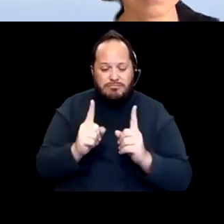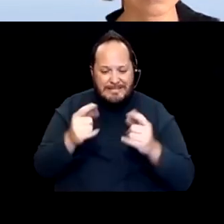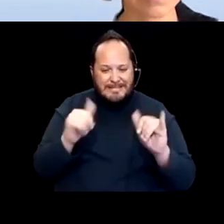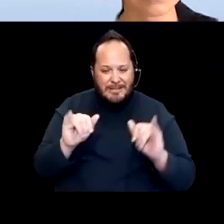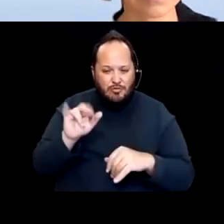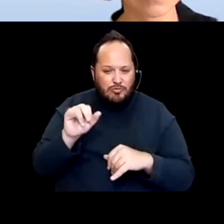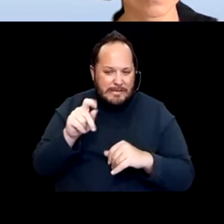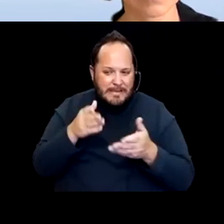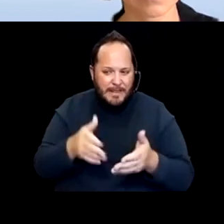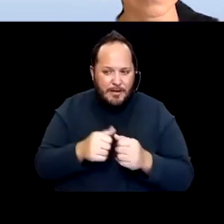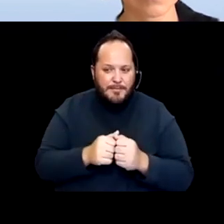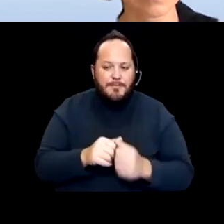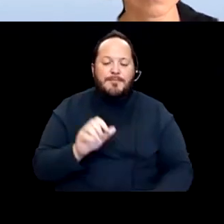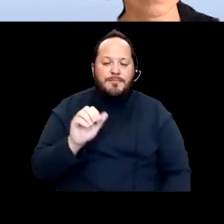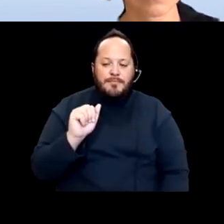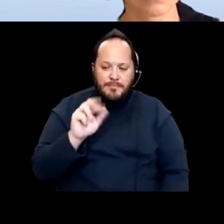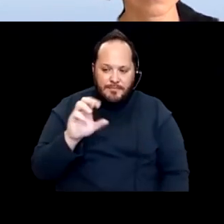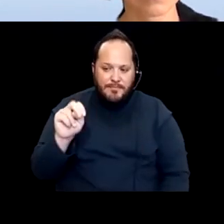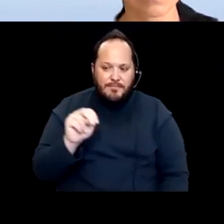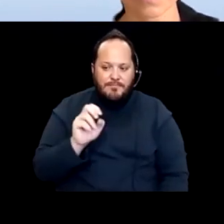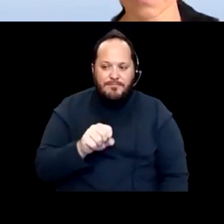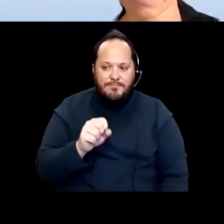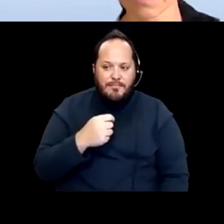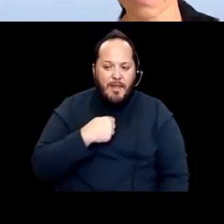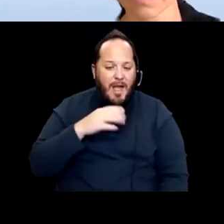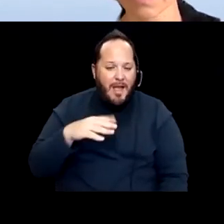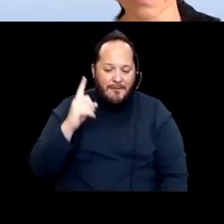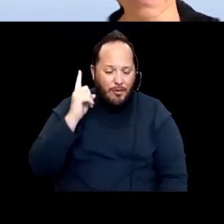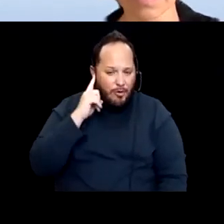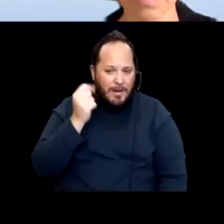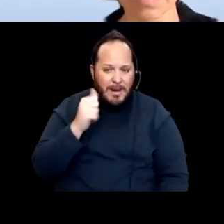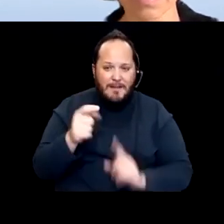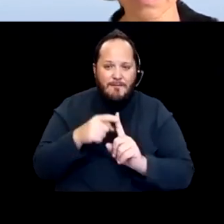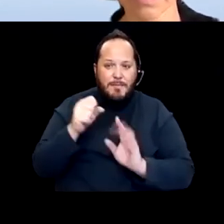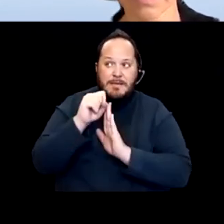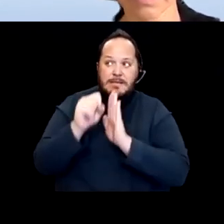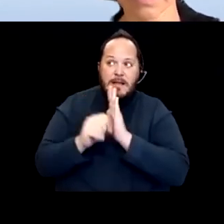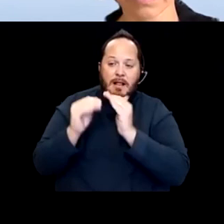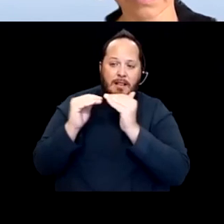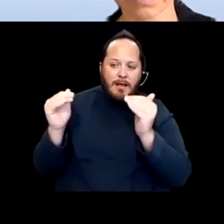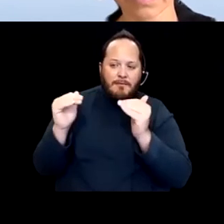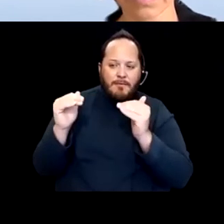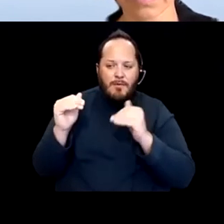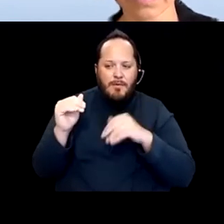Yeah, I'd say that from, I haven't heard anything at the state level. The mess about mandatory vaccines.